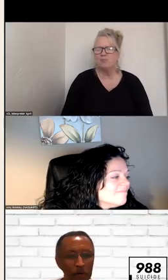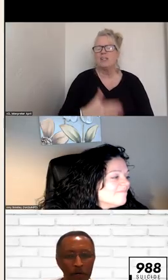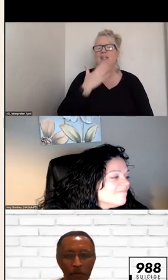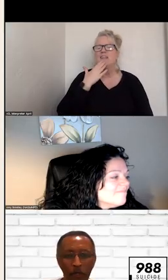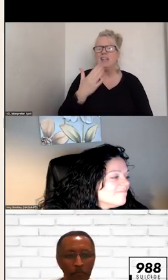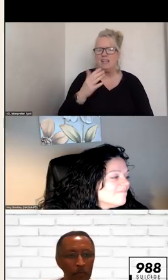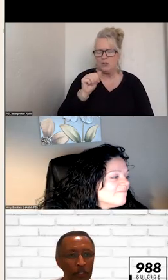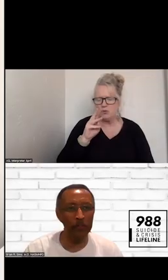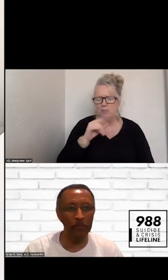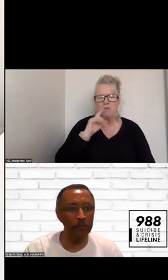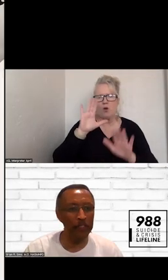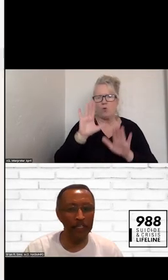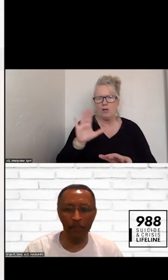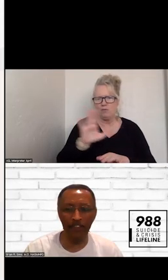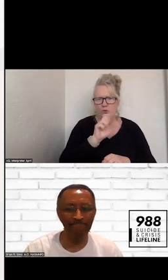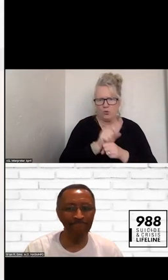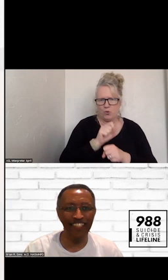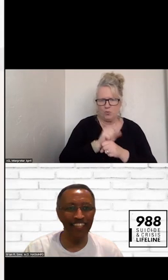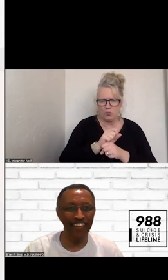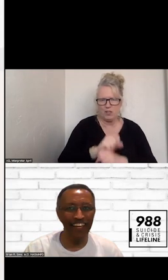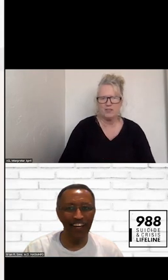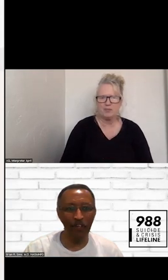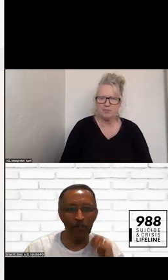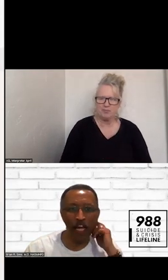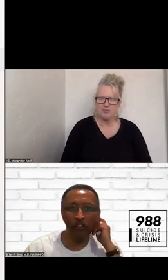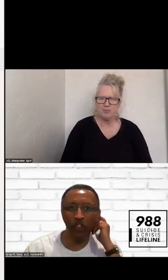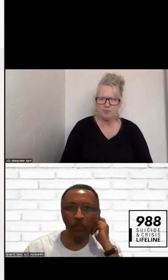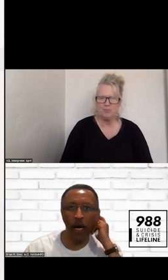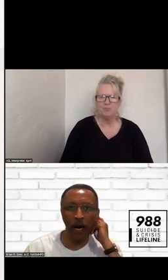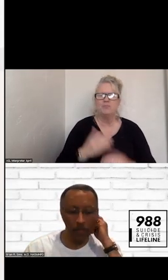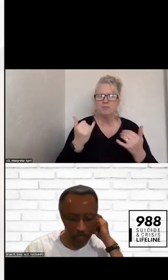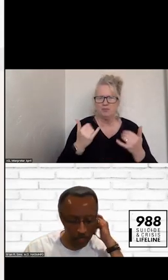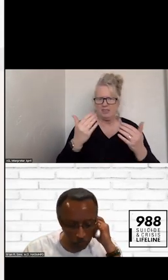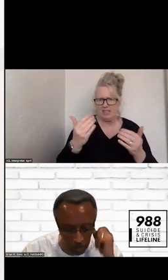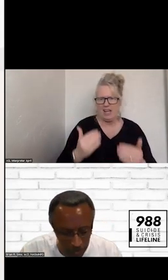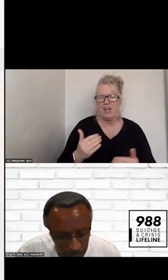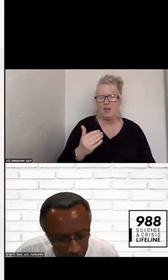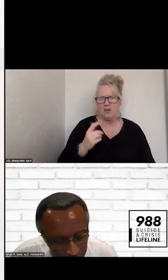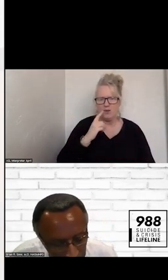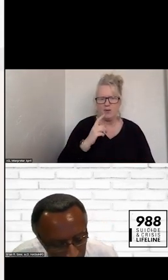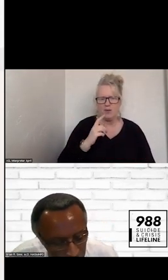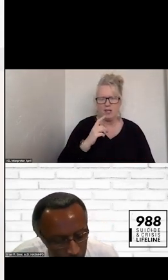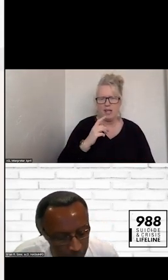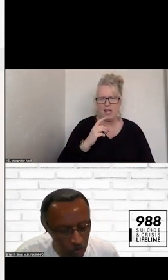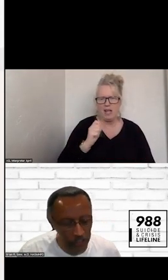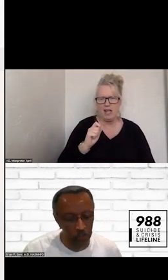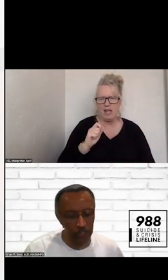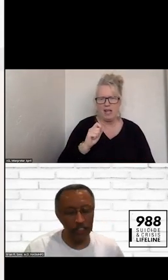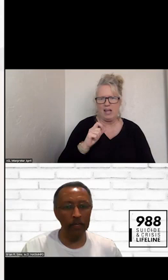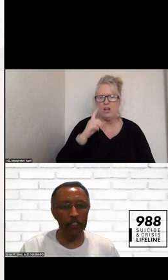FOR ALL OF THE WONDERFUL WORK THAT YOU DOING. >>: I WANT TO MOVE TO THE CRISIS TALK WITH